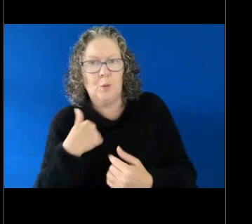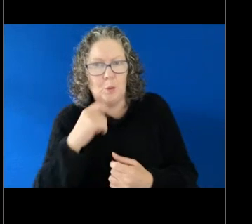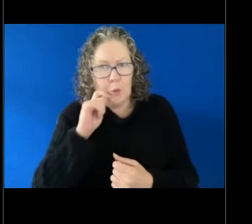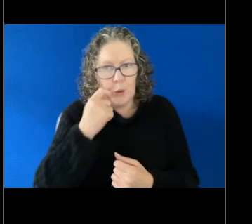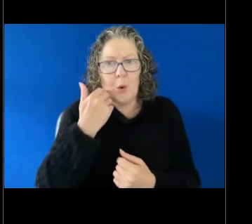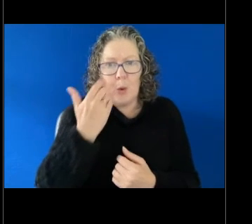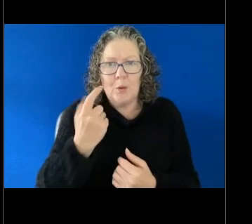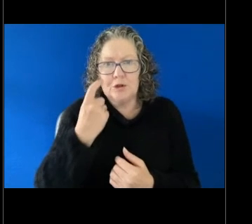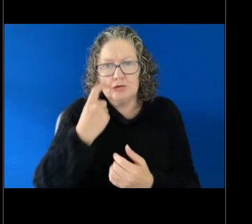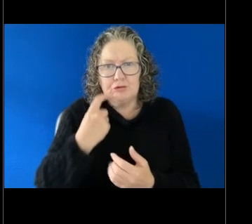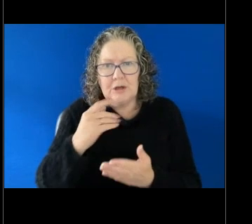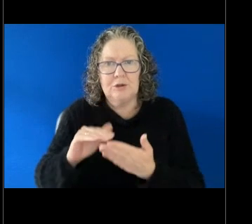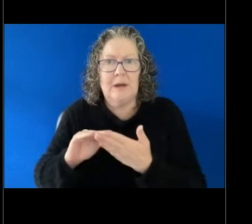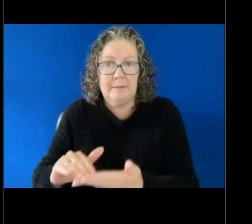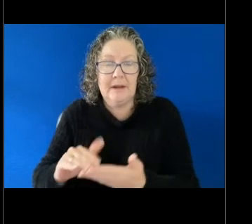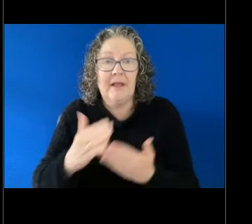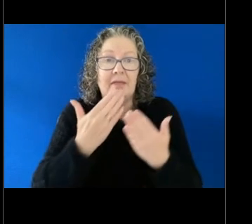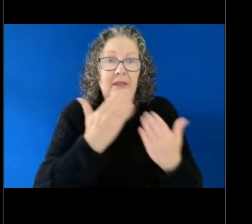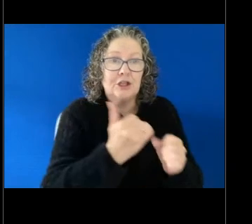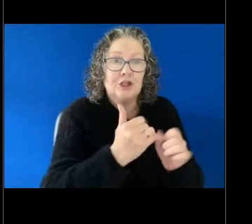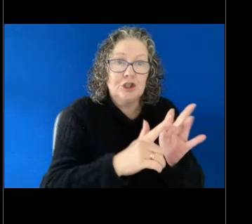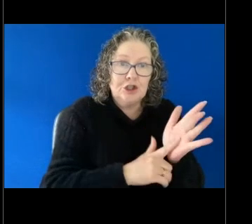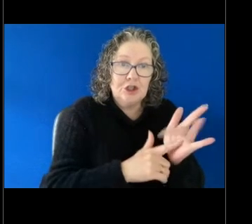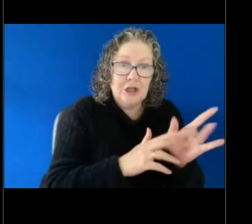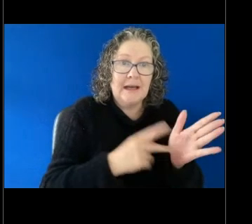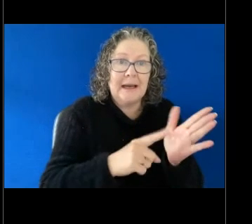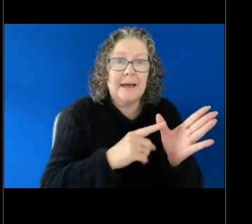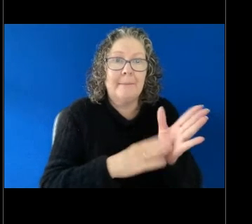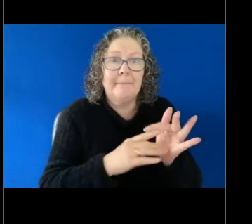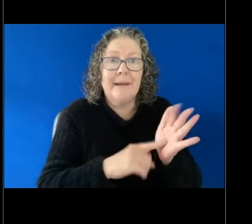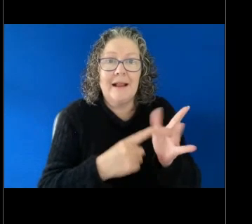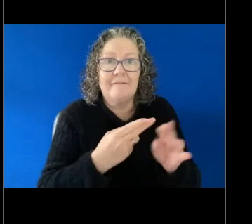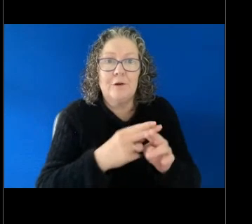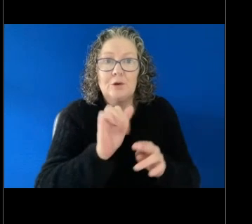So thank you so much, Gillian and Amelia, for your presentation today. It's been amazing to have your